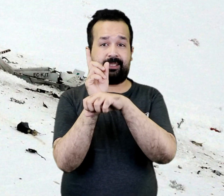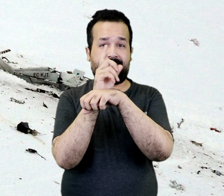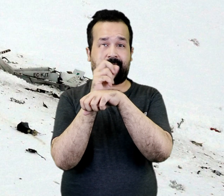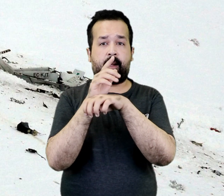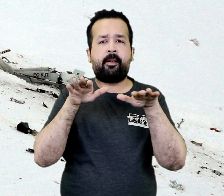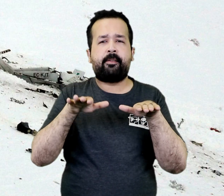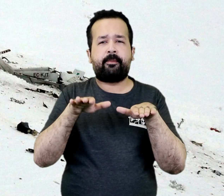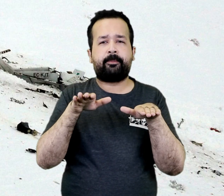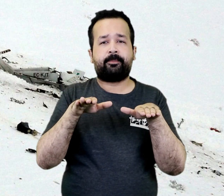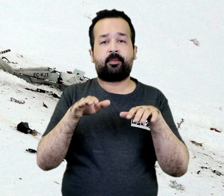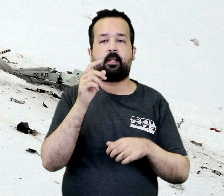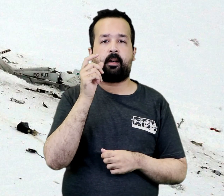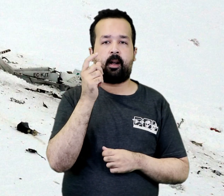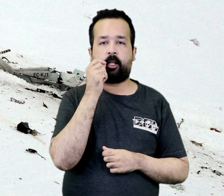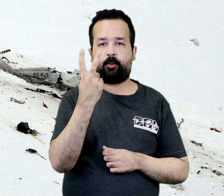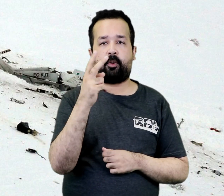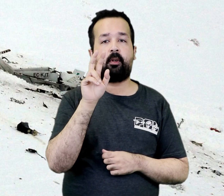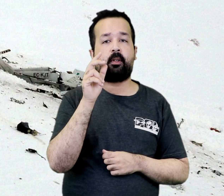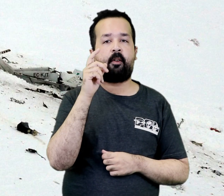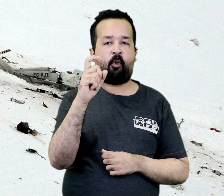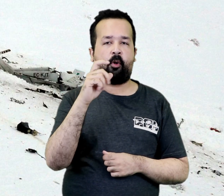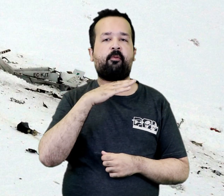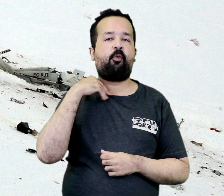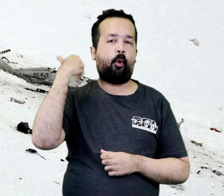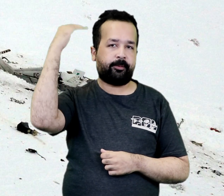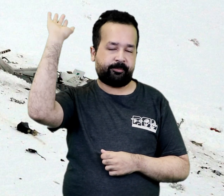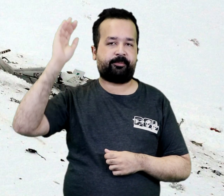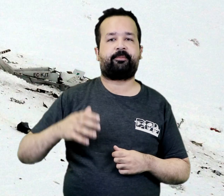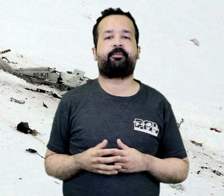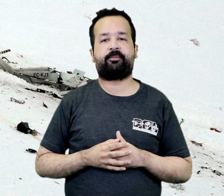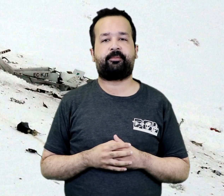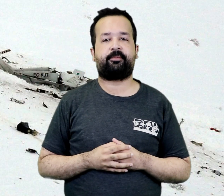as a result, two majors aboard the helicopter were martyred.